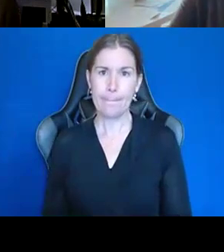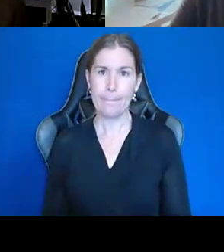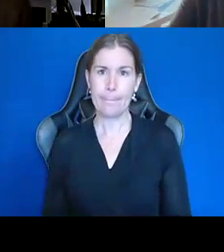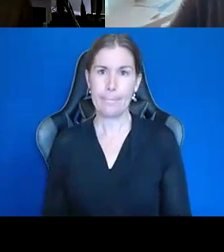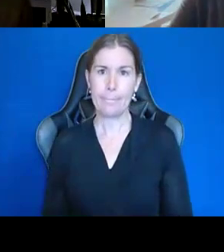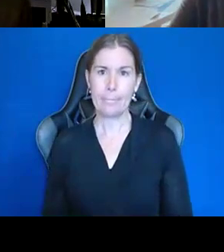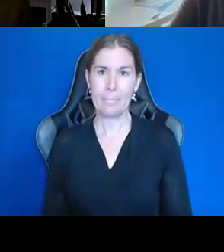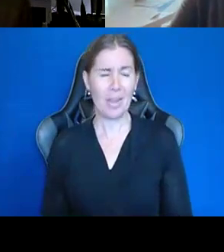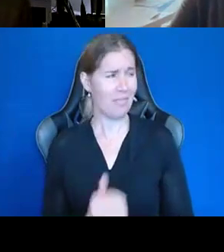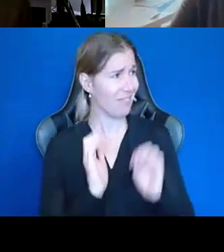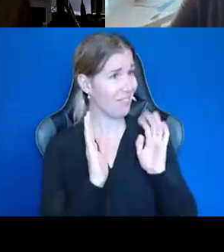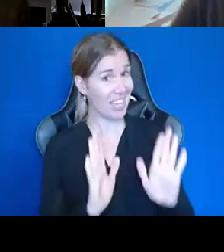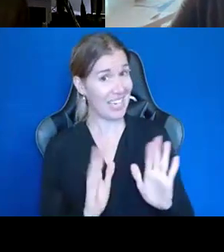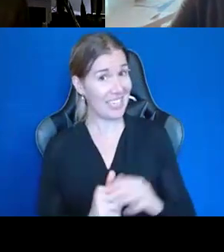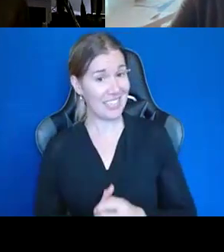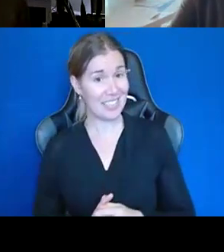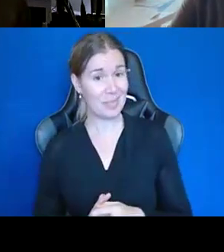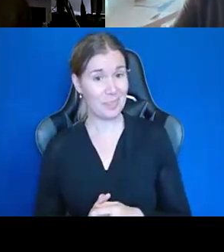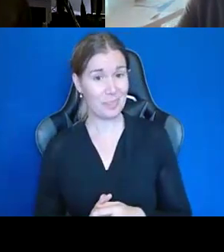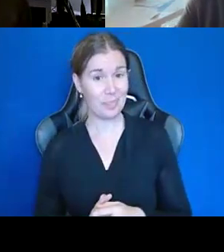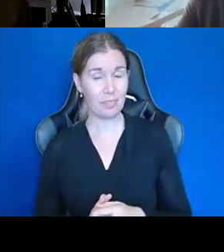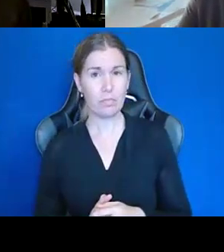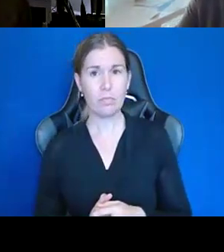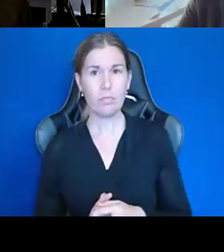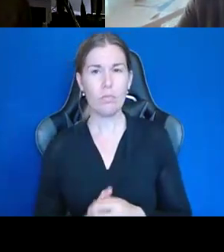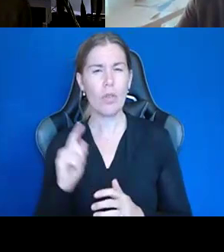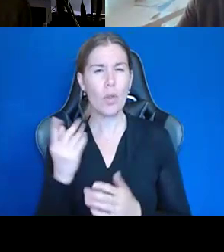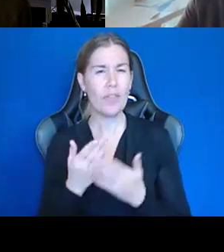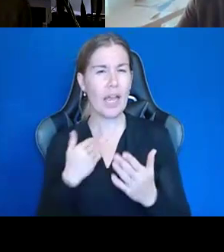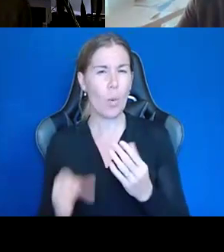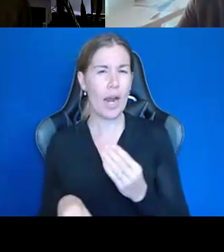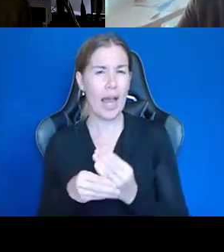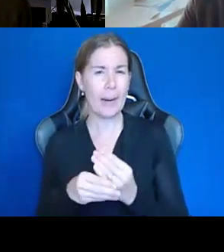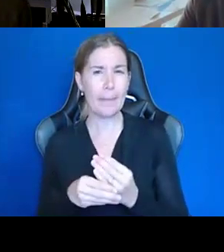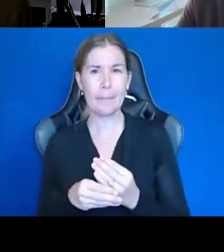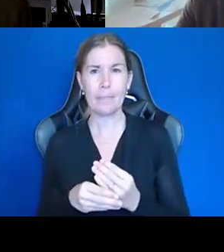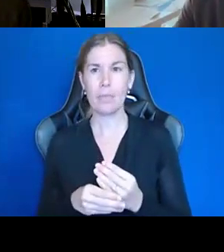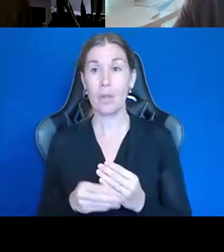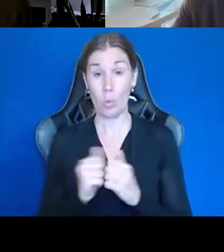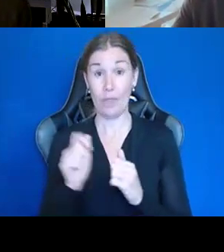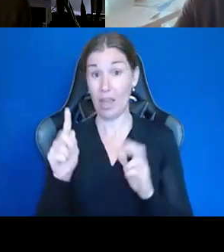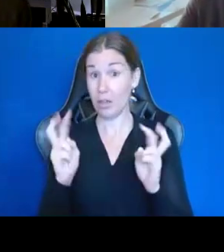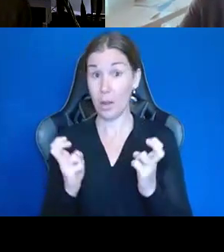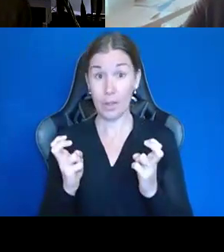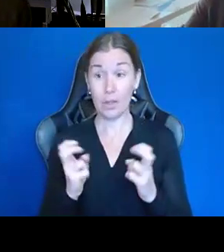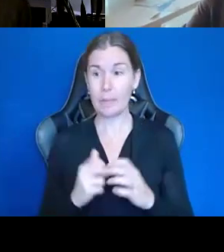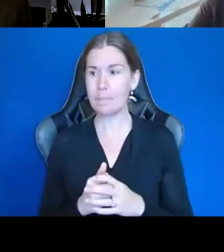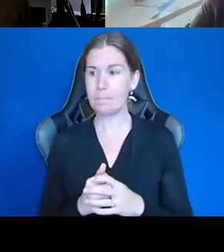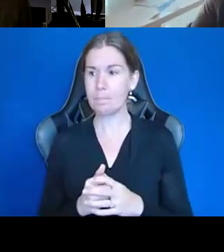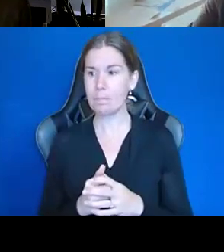Fantastic. I would just the only thing I would add is just going into that topic, just little bits at a time.